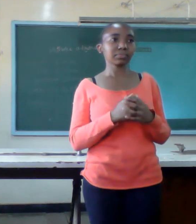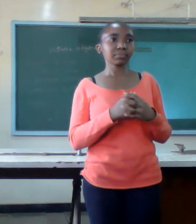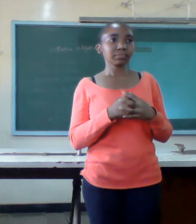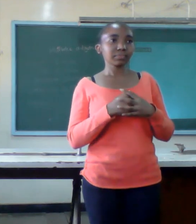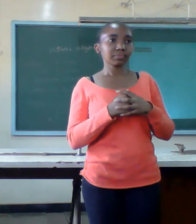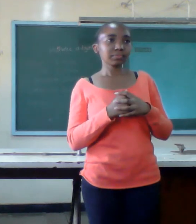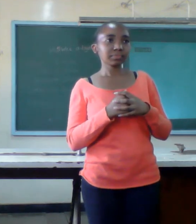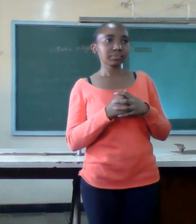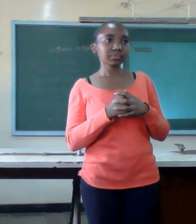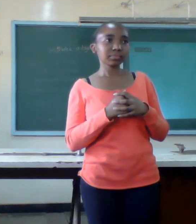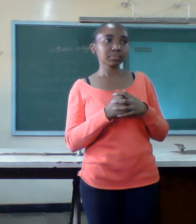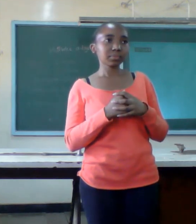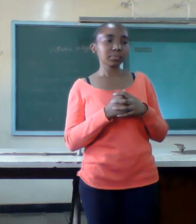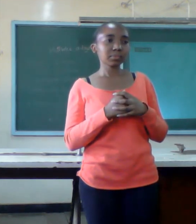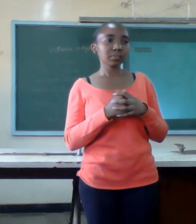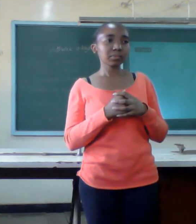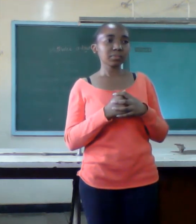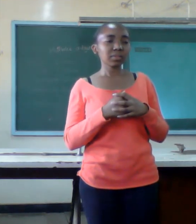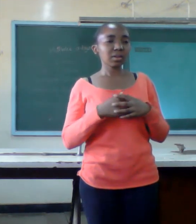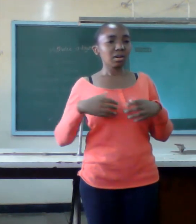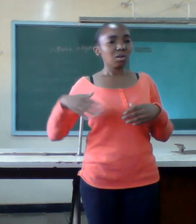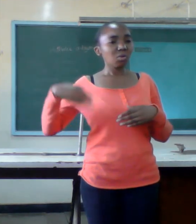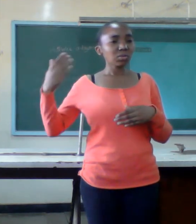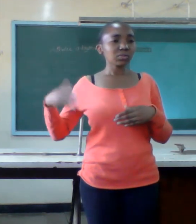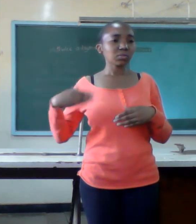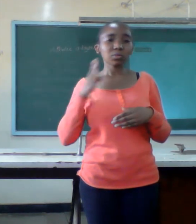be ready to fight to maintain your marriage